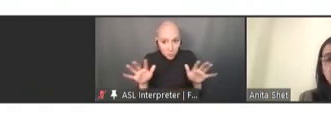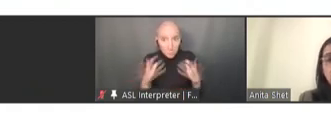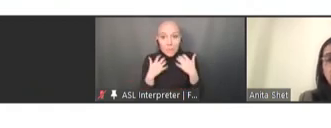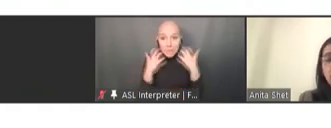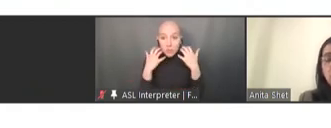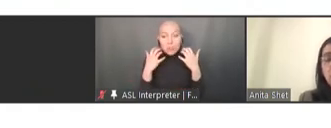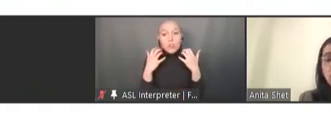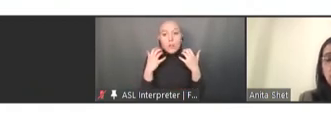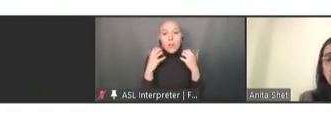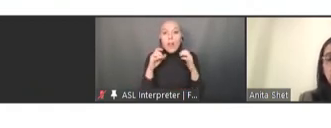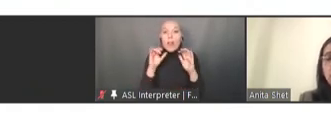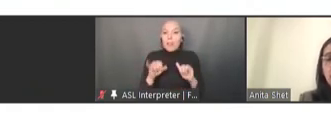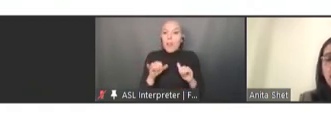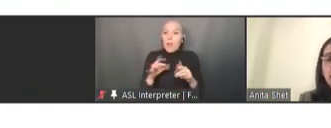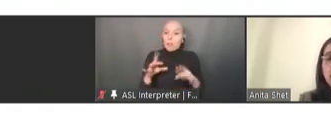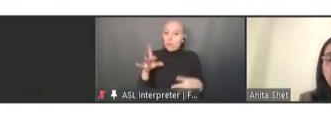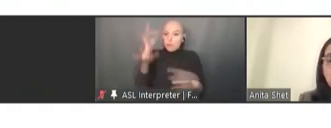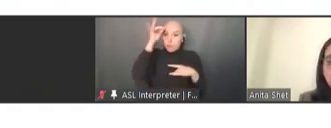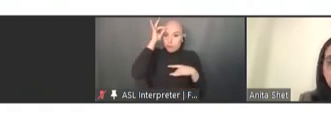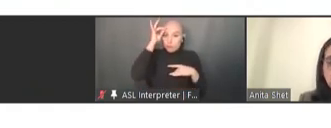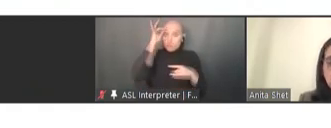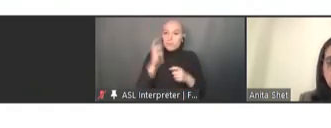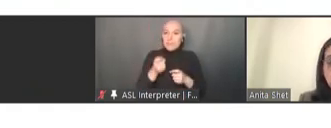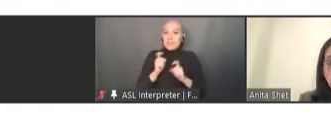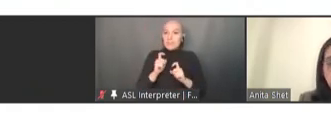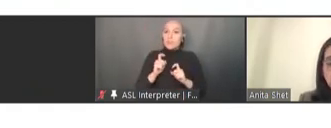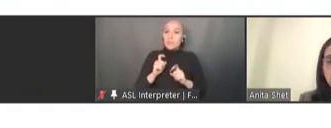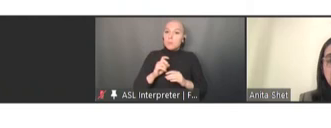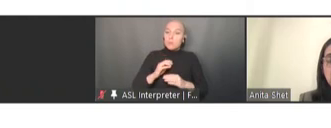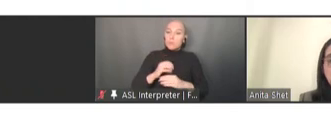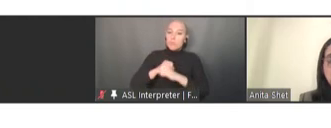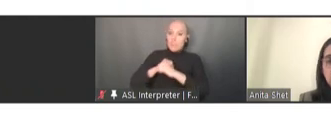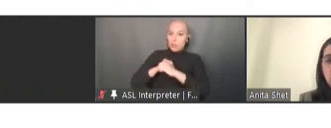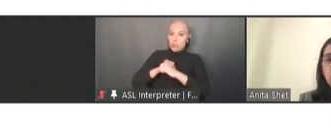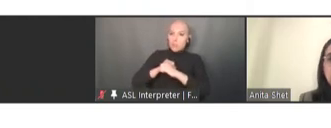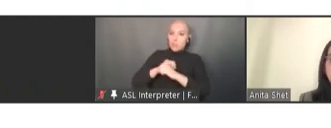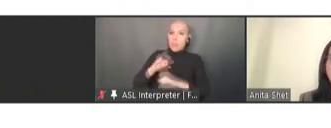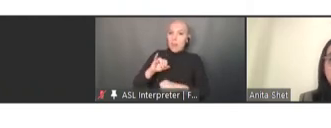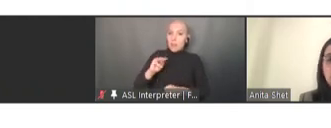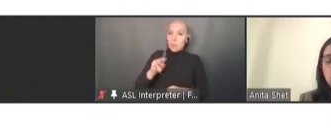And then we definitely had sub-optimal surveillance and under-reporting across the world,